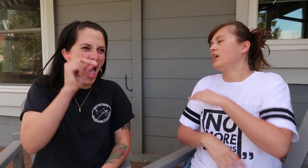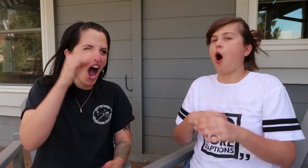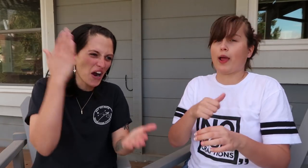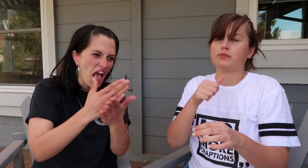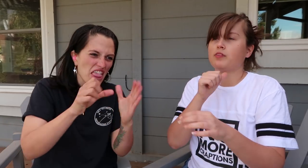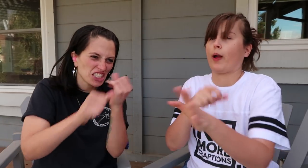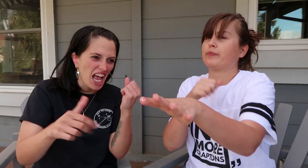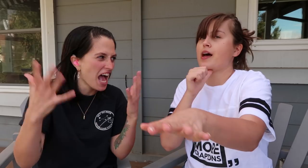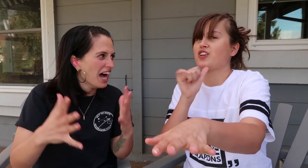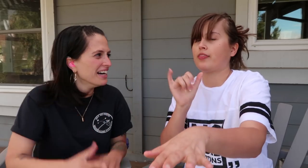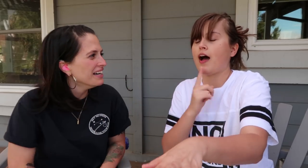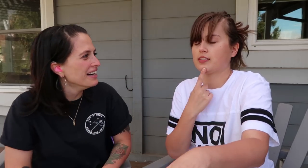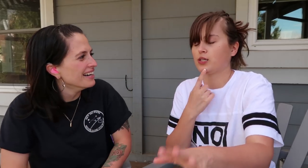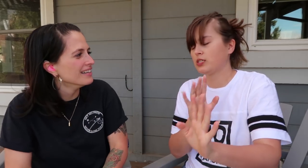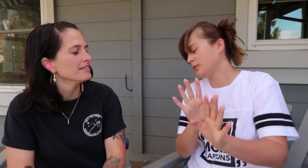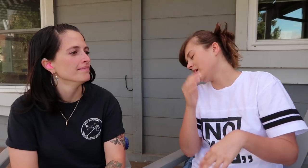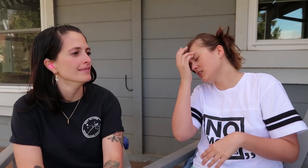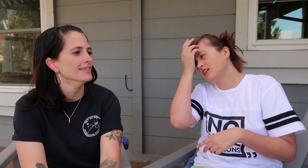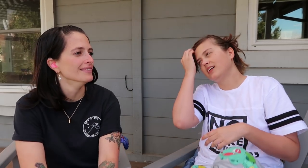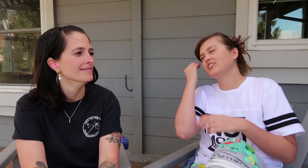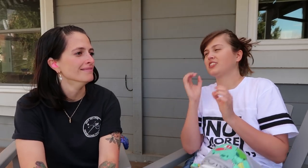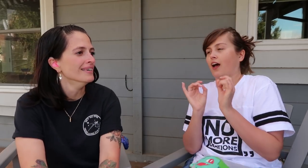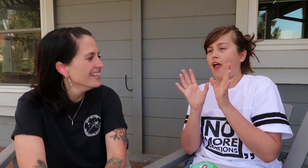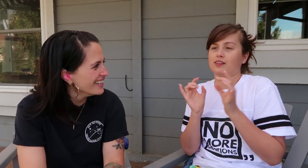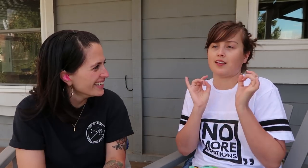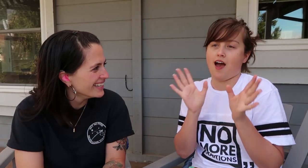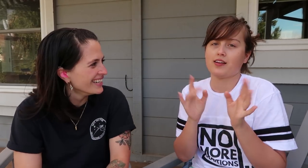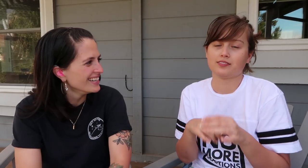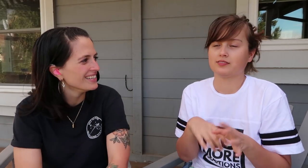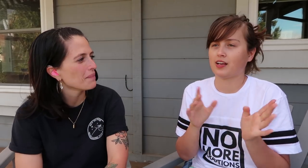“No! Stop that!” RIKKI: Okay, no, it’s not that serious. But I hate it.